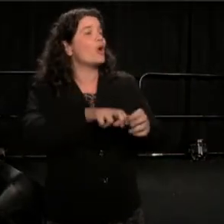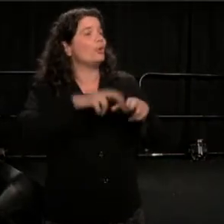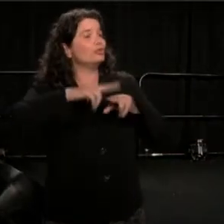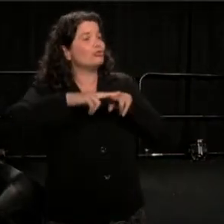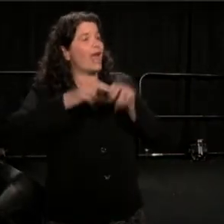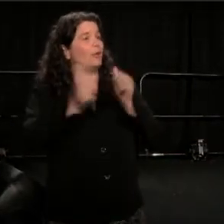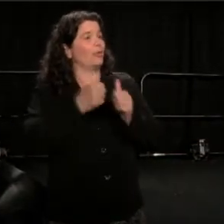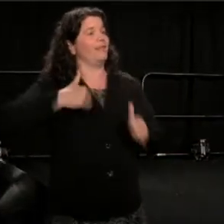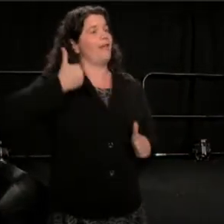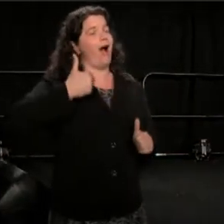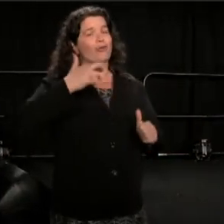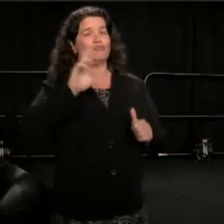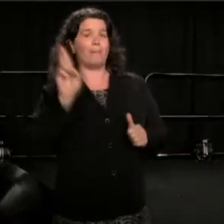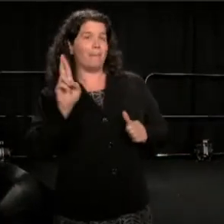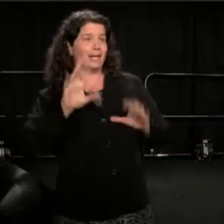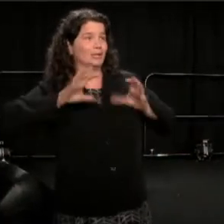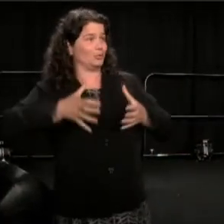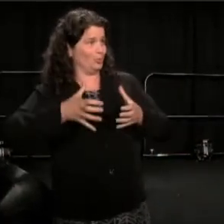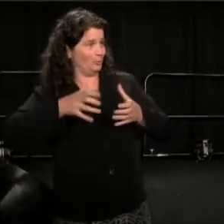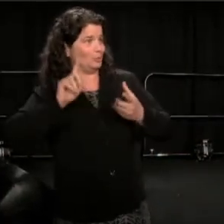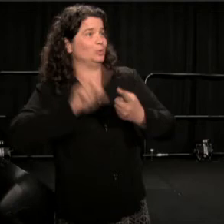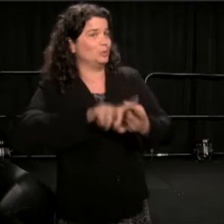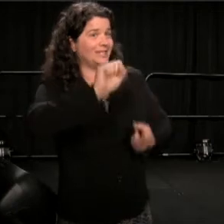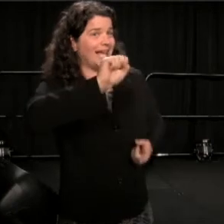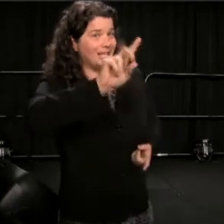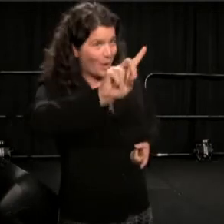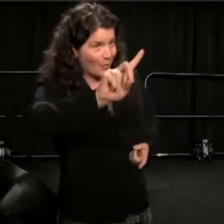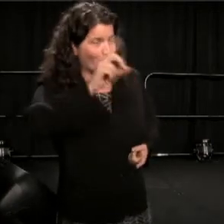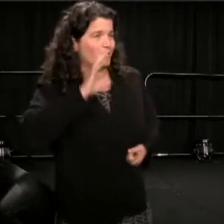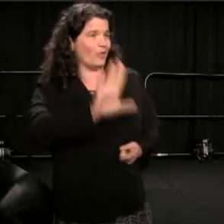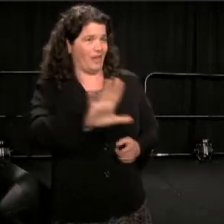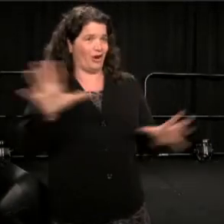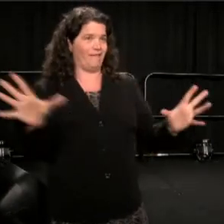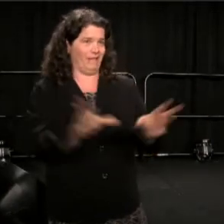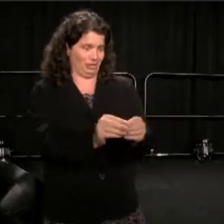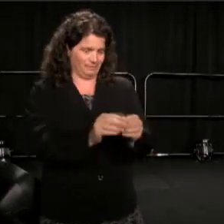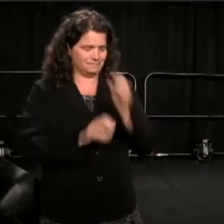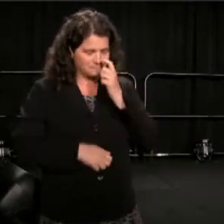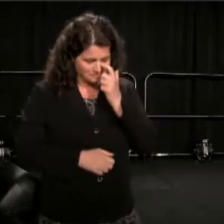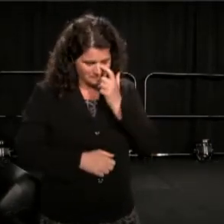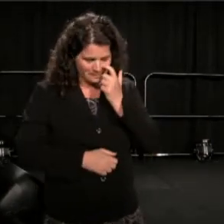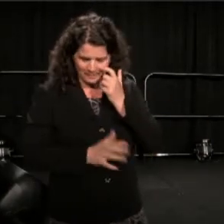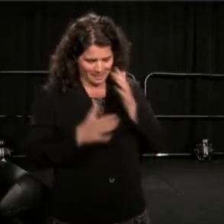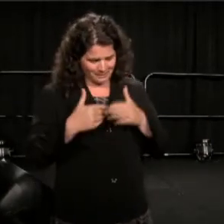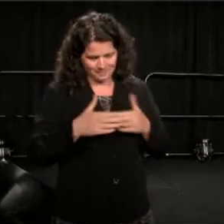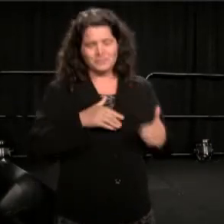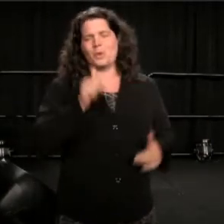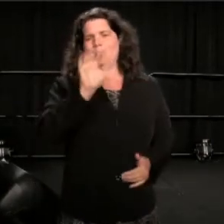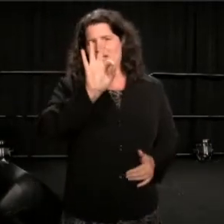where their convention was. I got home to San Francisco, had a brief break,